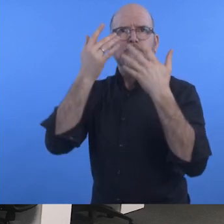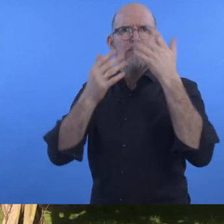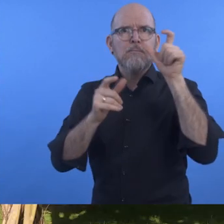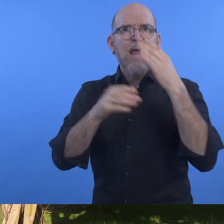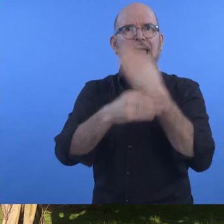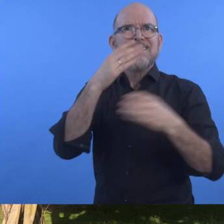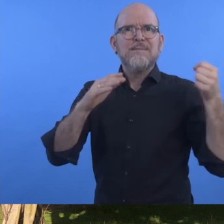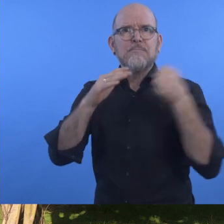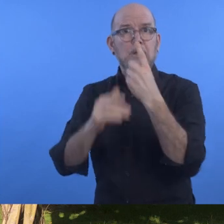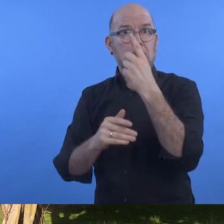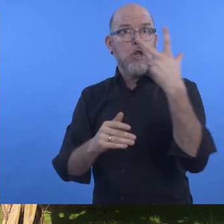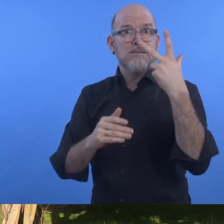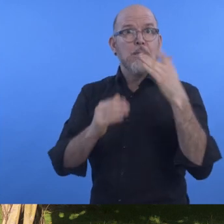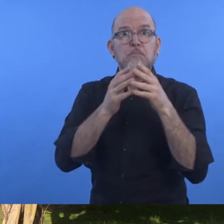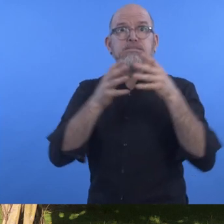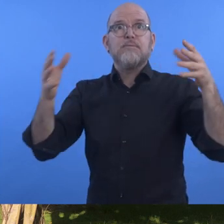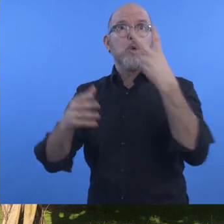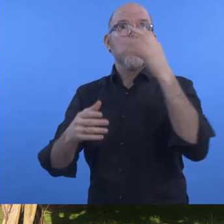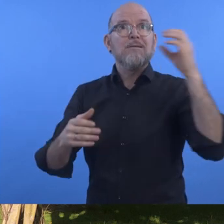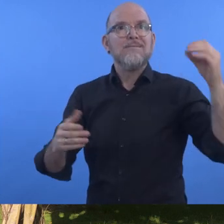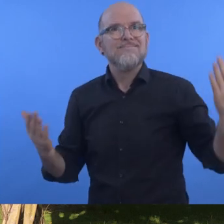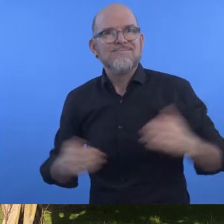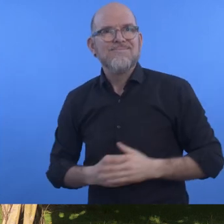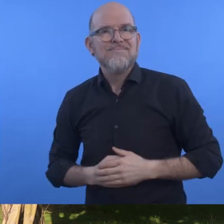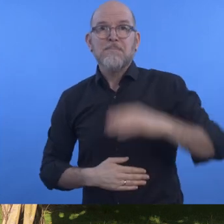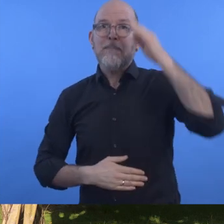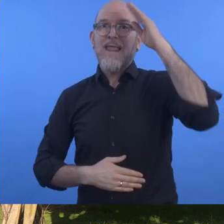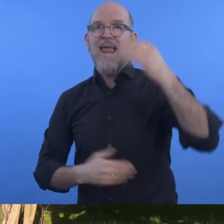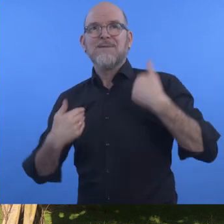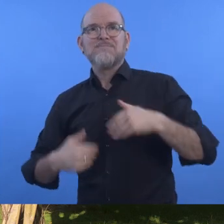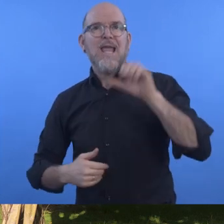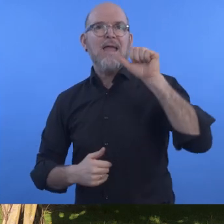with disabilities had increased from 13 to more than 200.